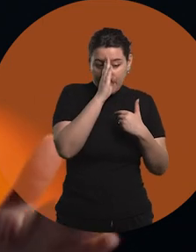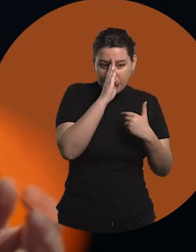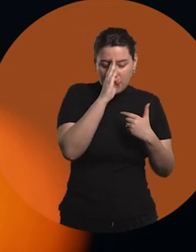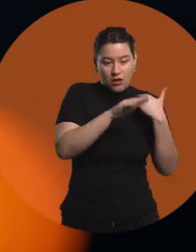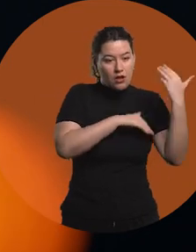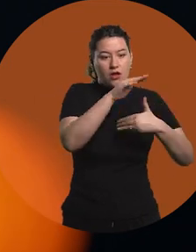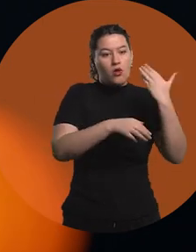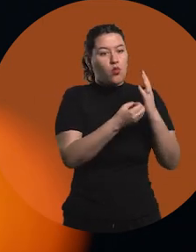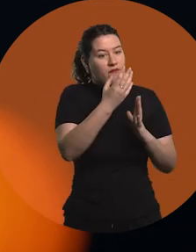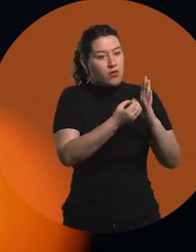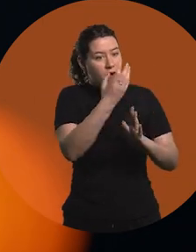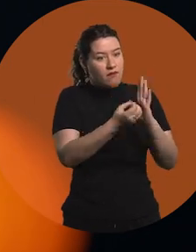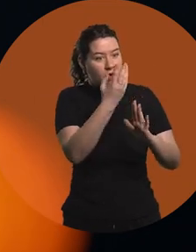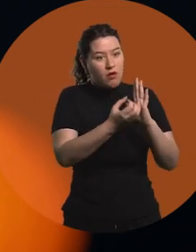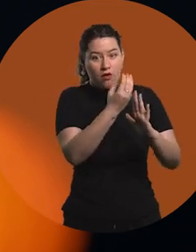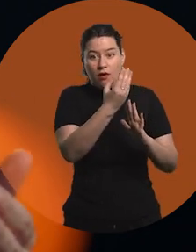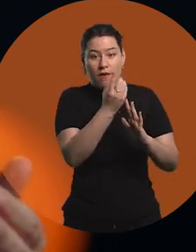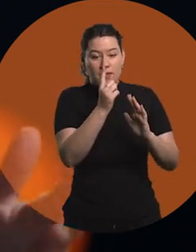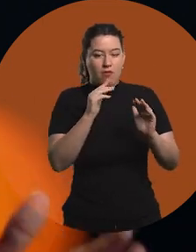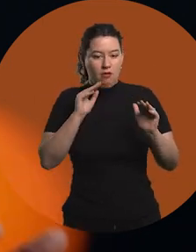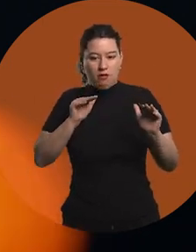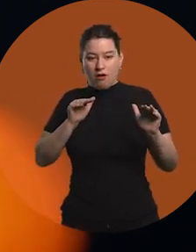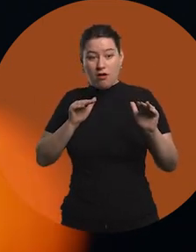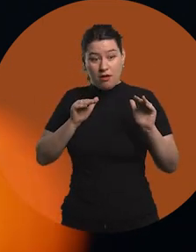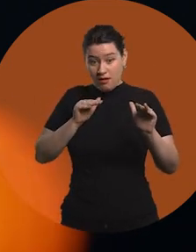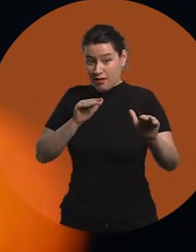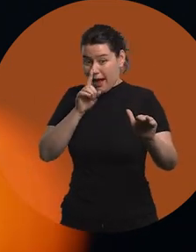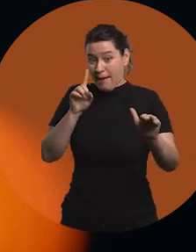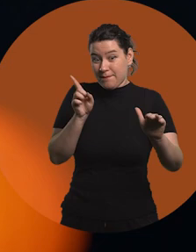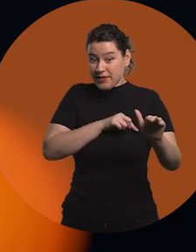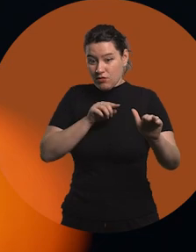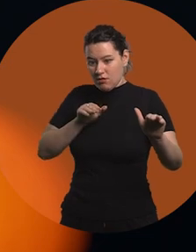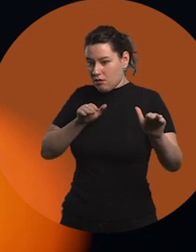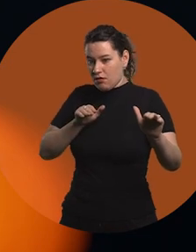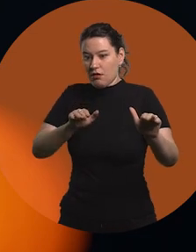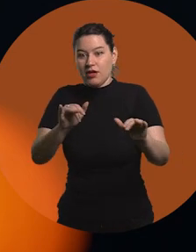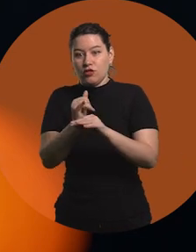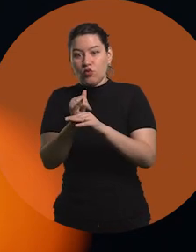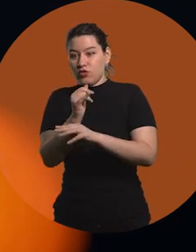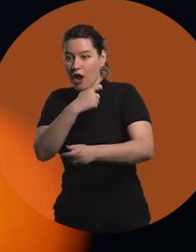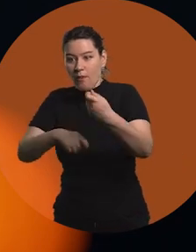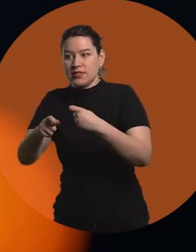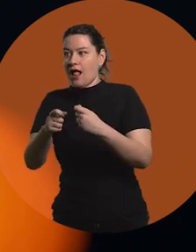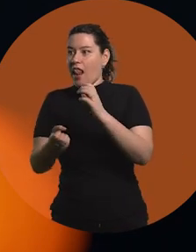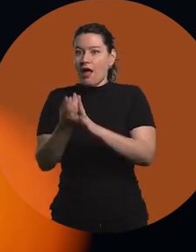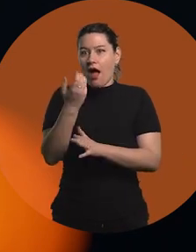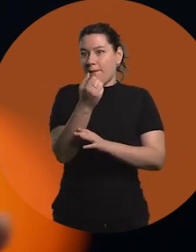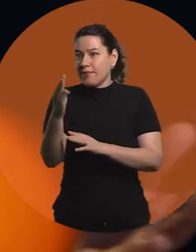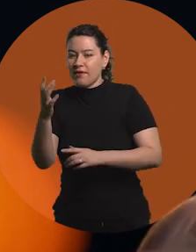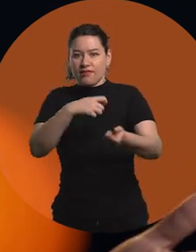and those more academic or scientific advances move very quickly to the commercial industry in applications that